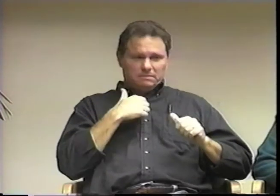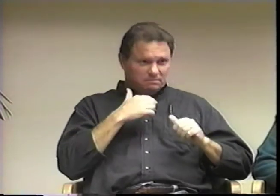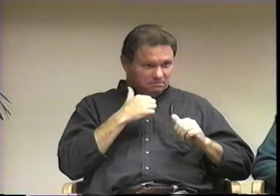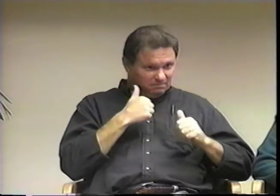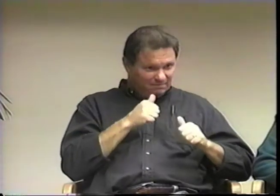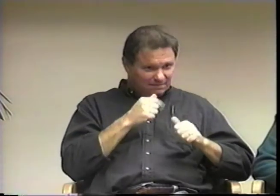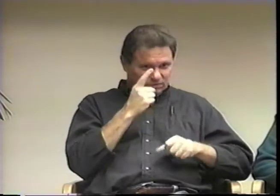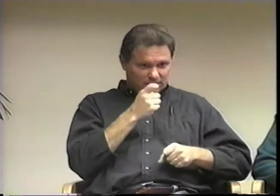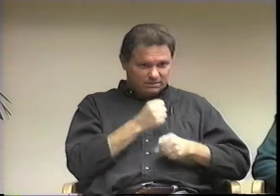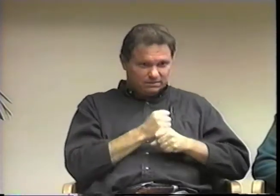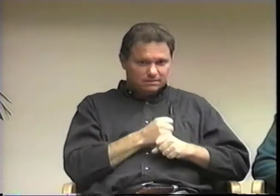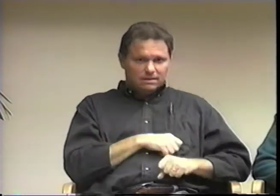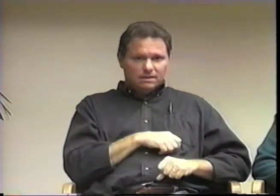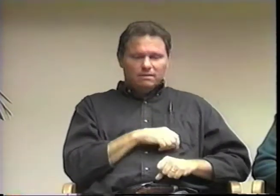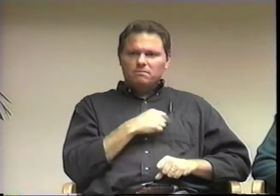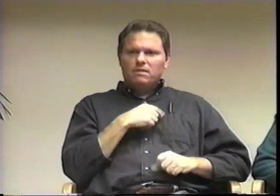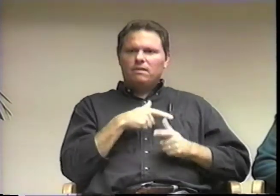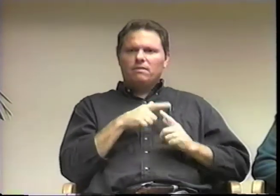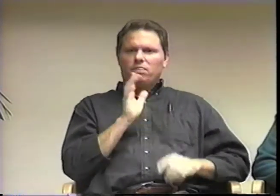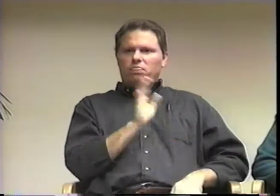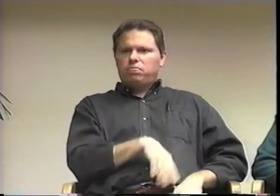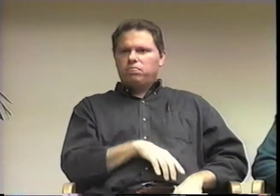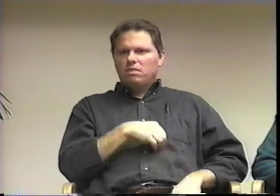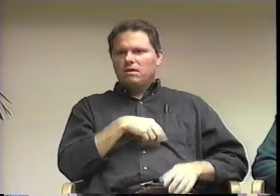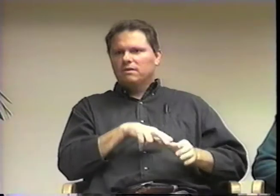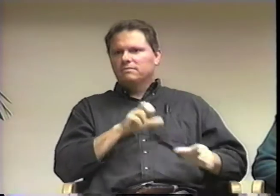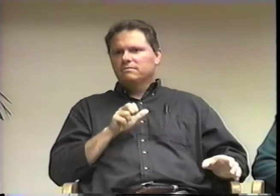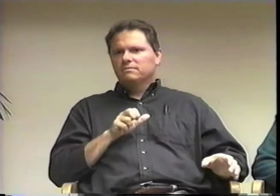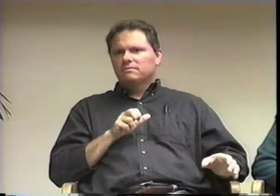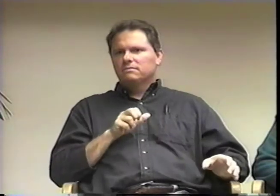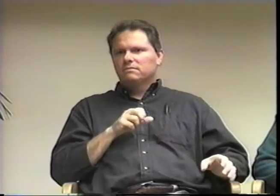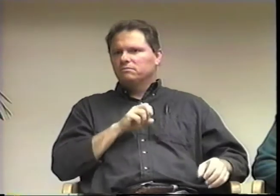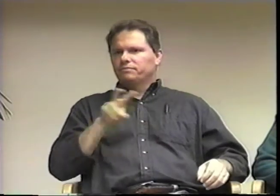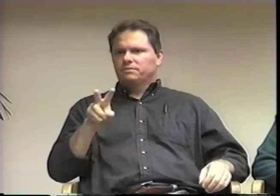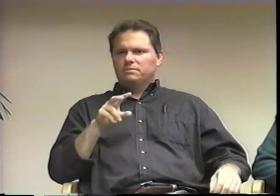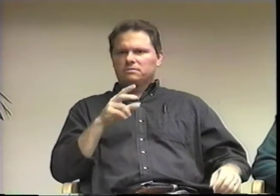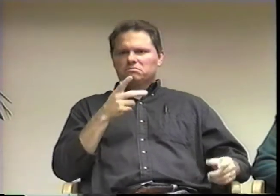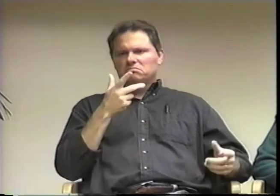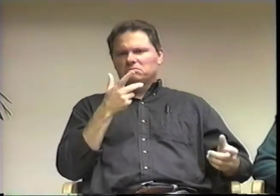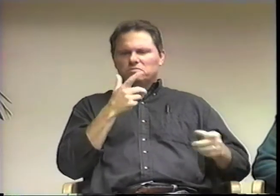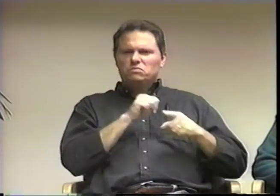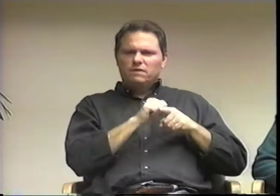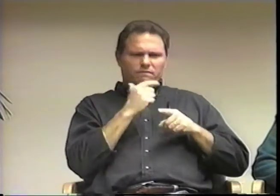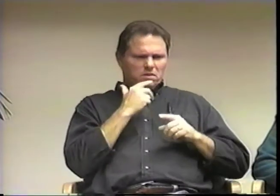I tried my best for that year but I finally gave up.